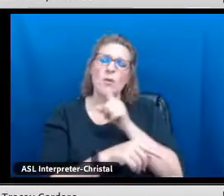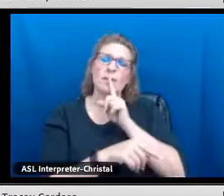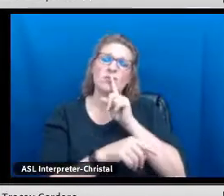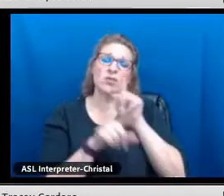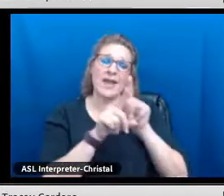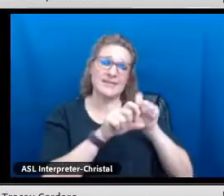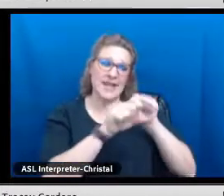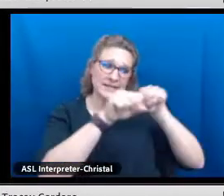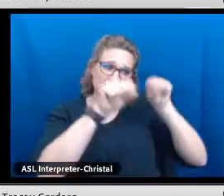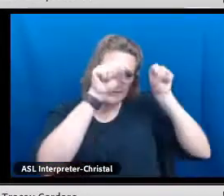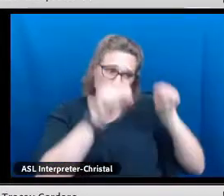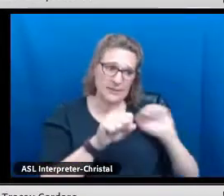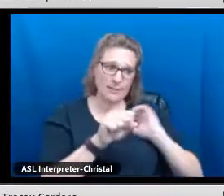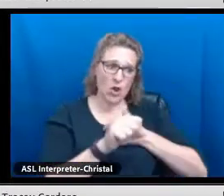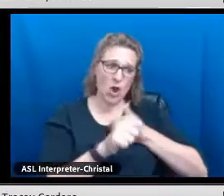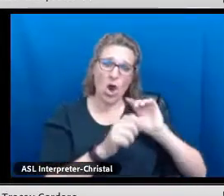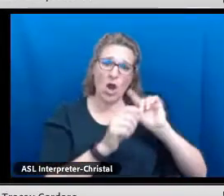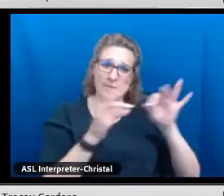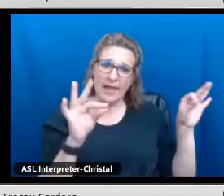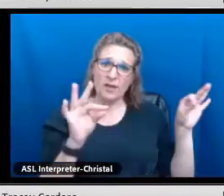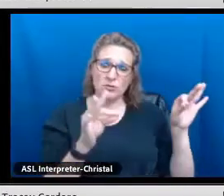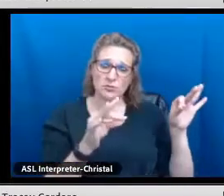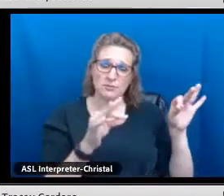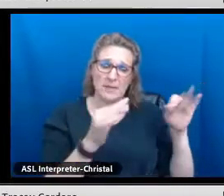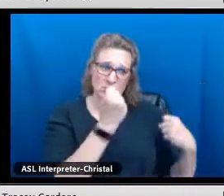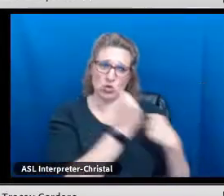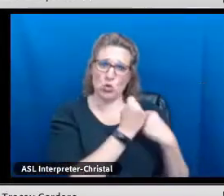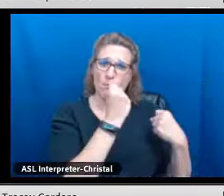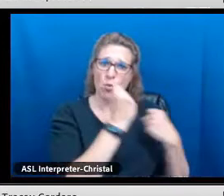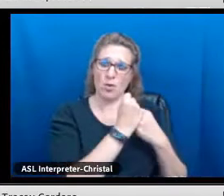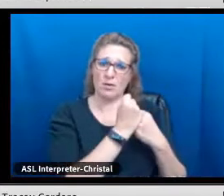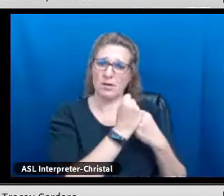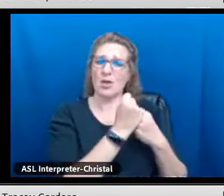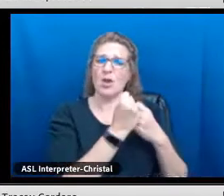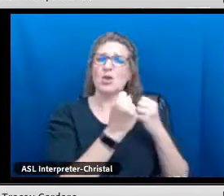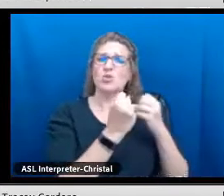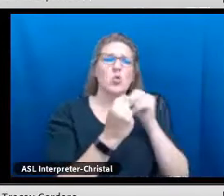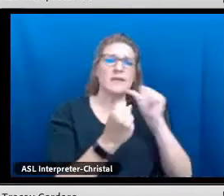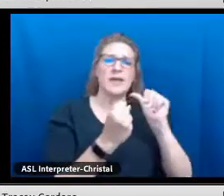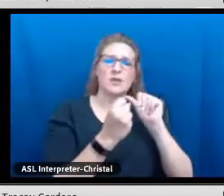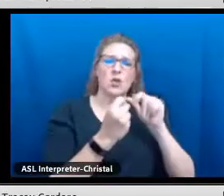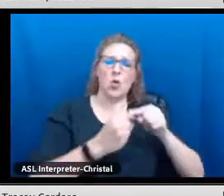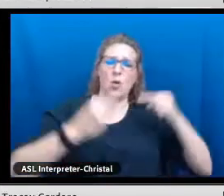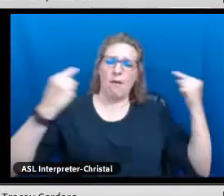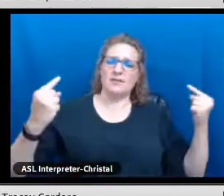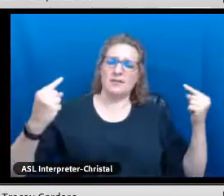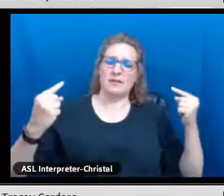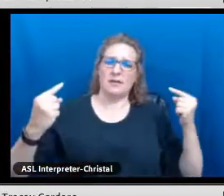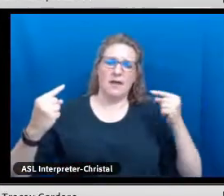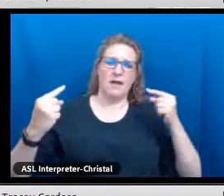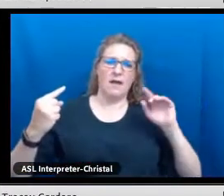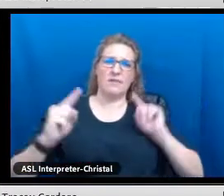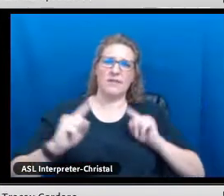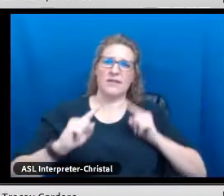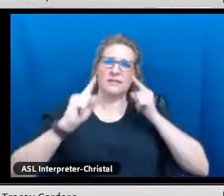So, we want to ensure that as a system, our language is being supported so that it's not